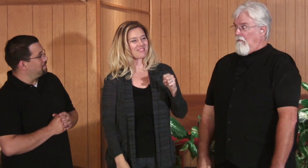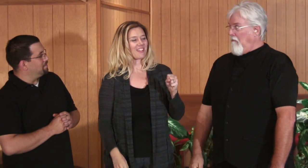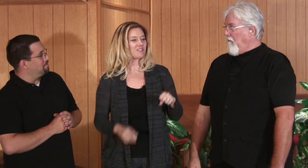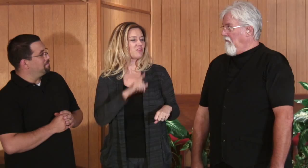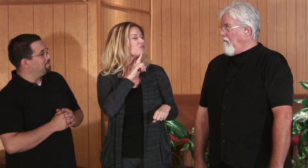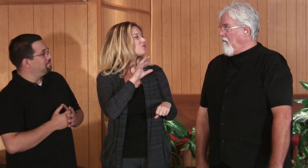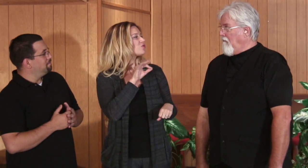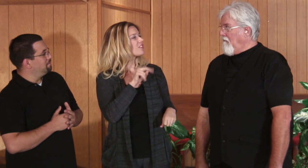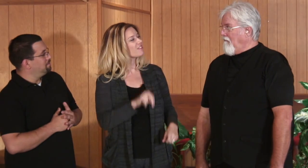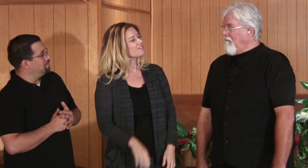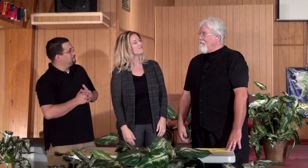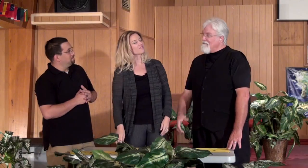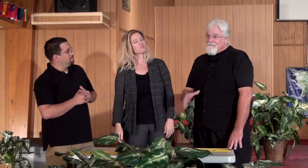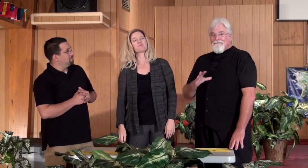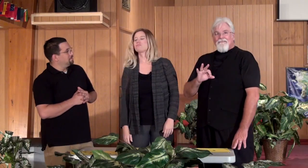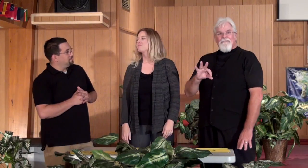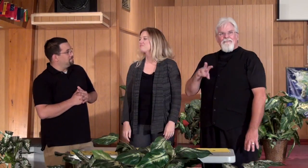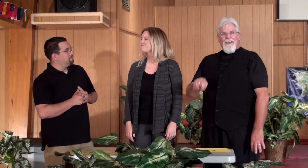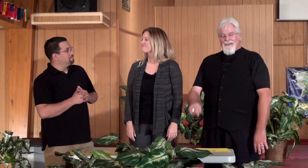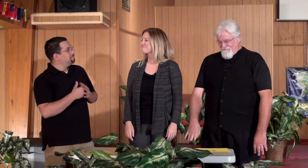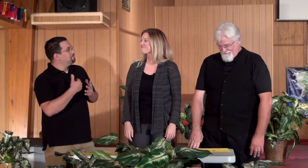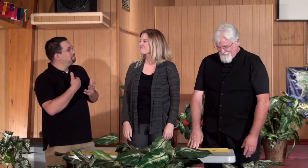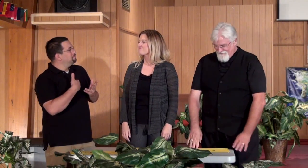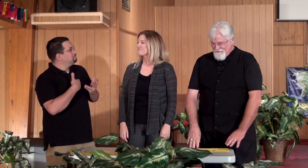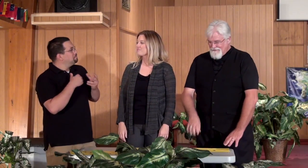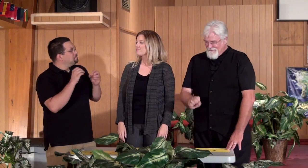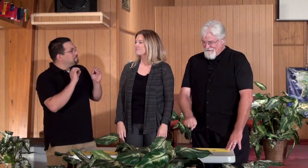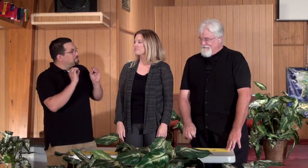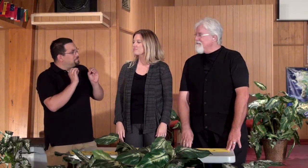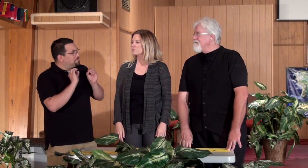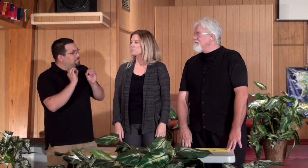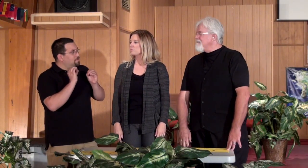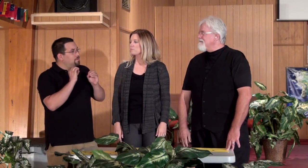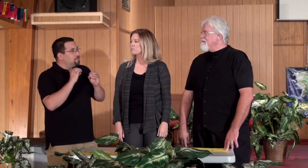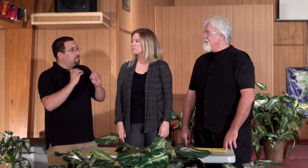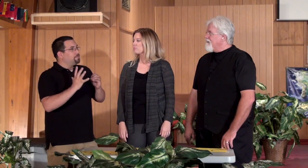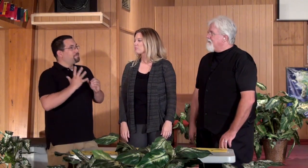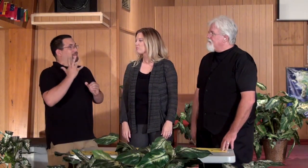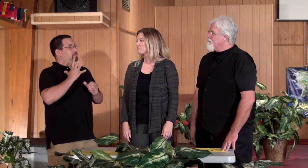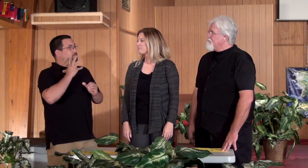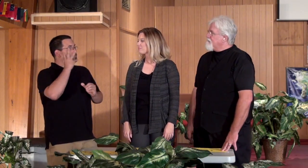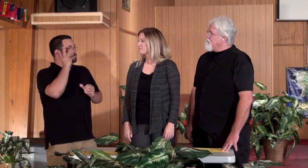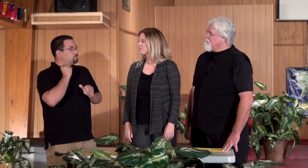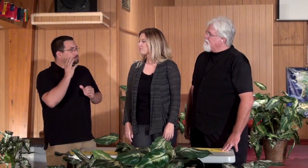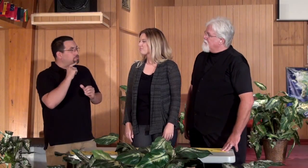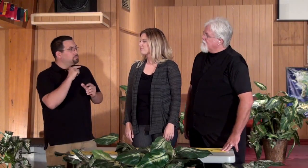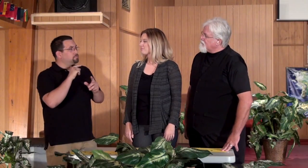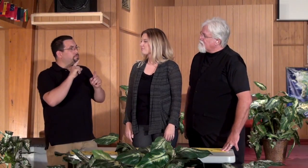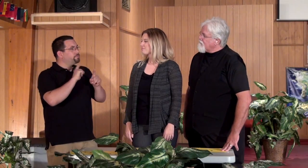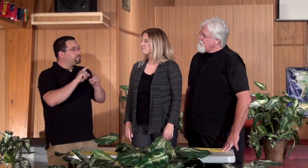Candice: Yeah it was really fun. Ryan: I don't have any kind of formal experience